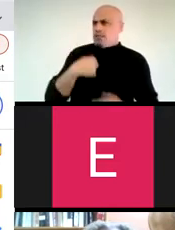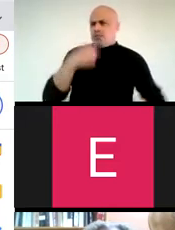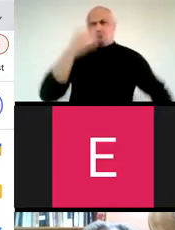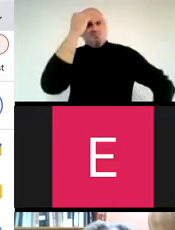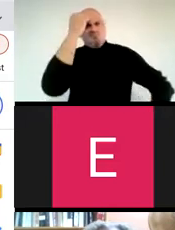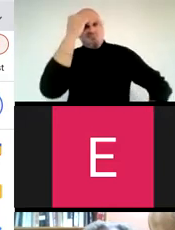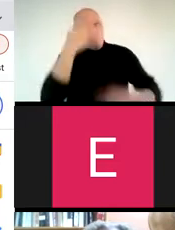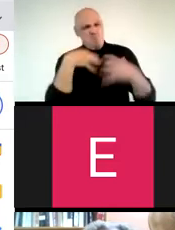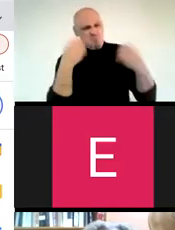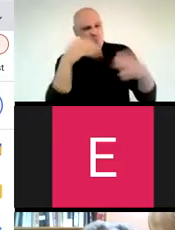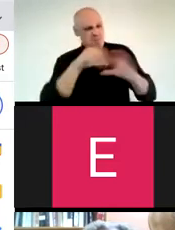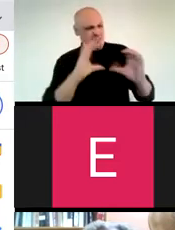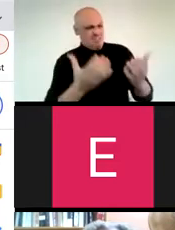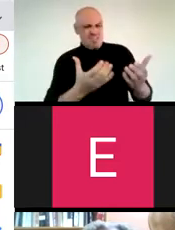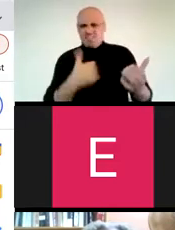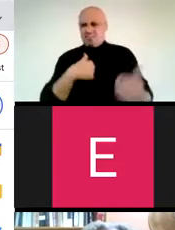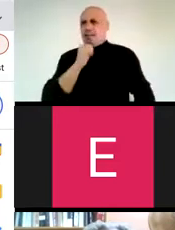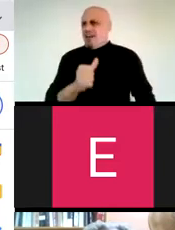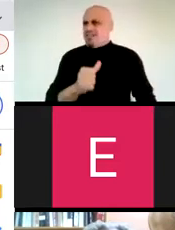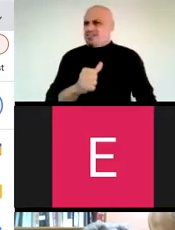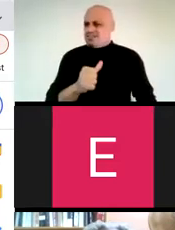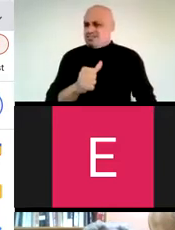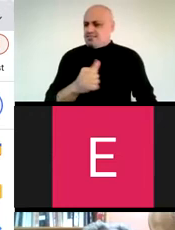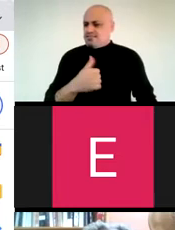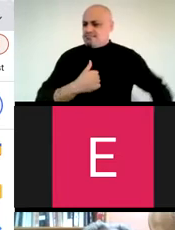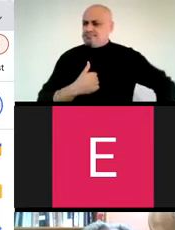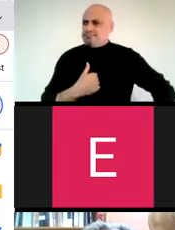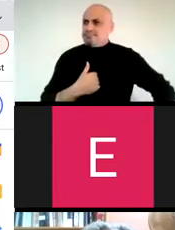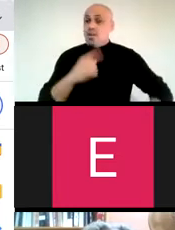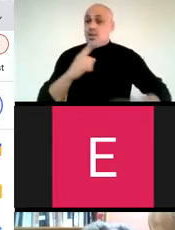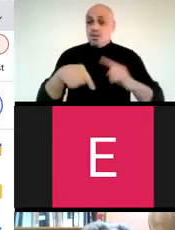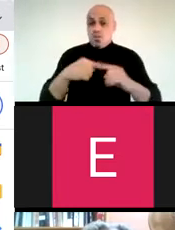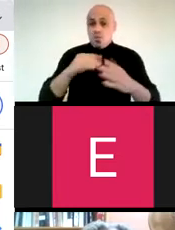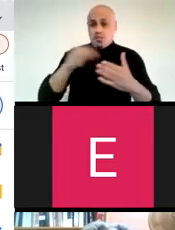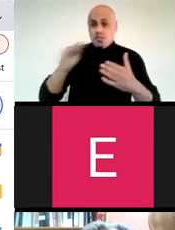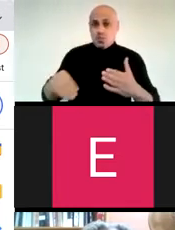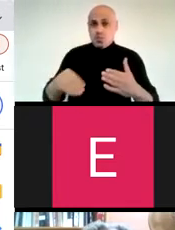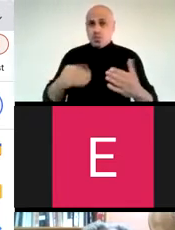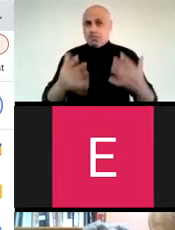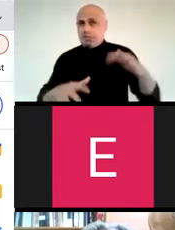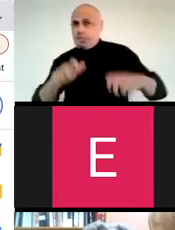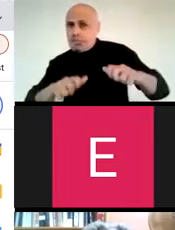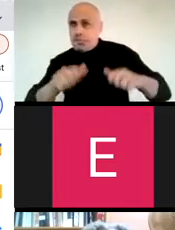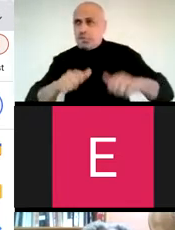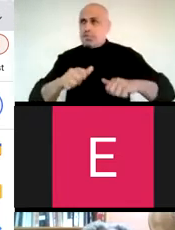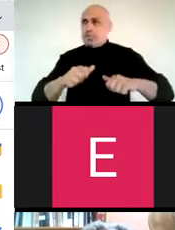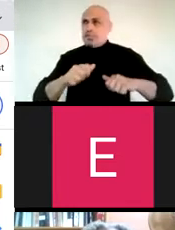the idea, I didn't really think about bravery in the classroom environment. When students are